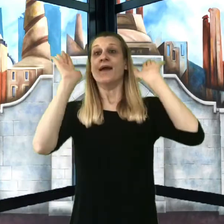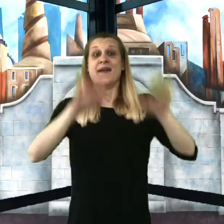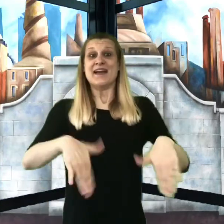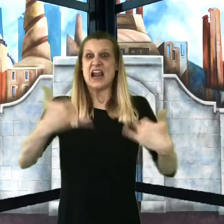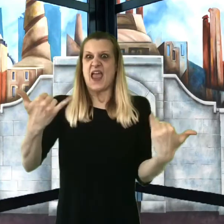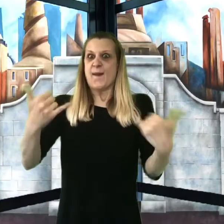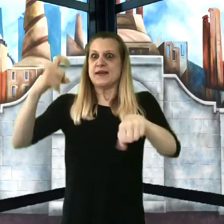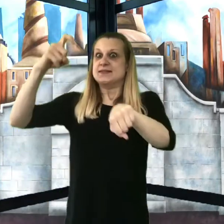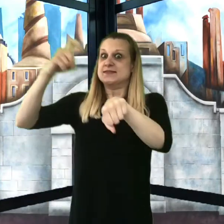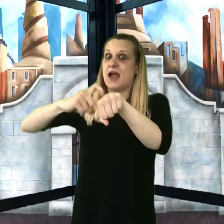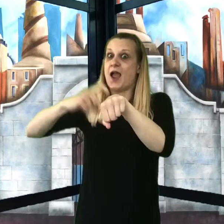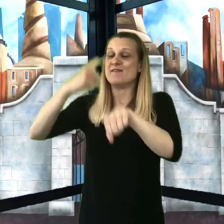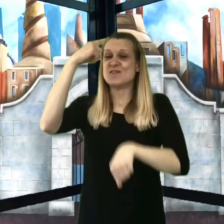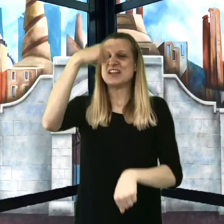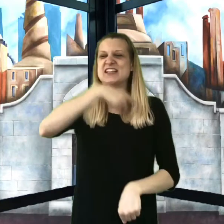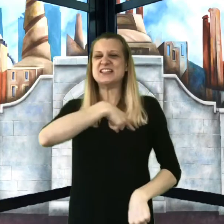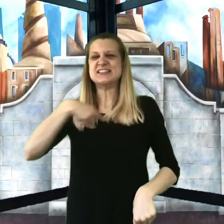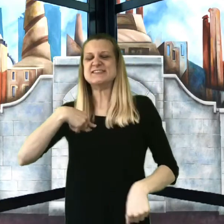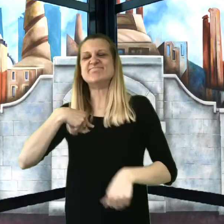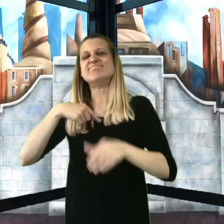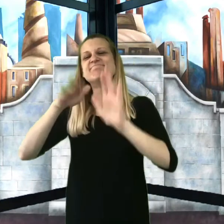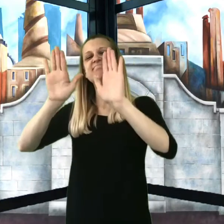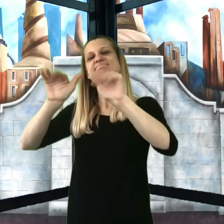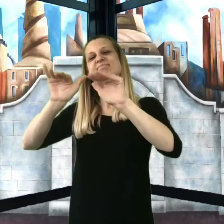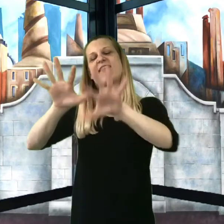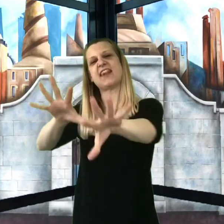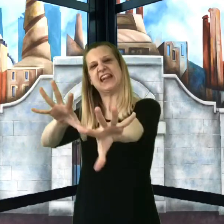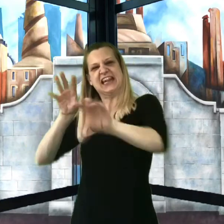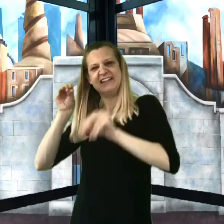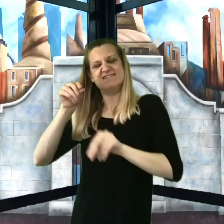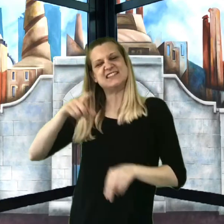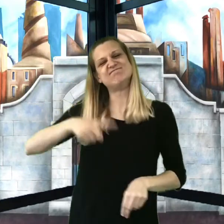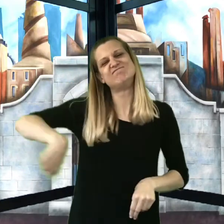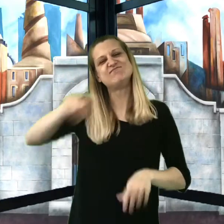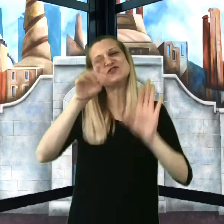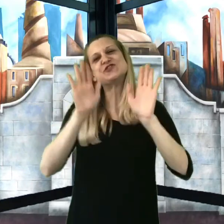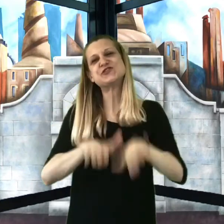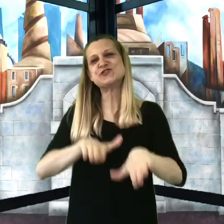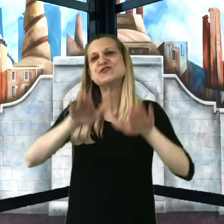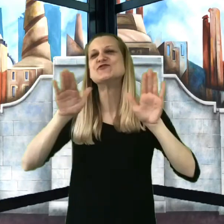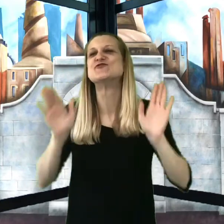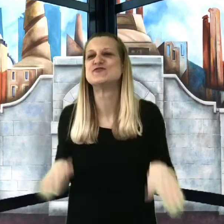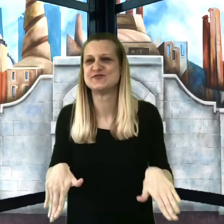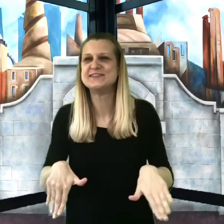He added, "But now, it is time we left these four silly children.